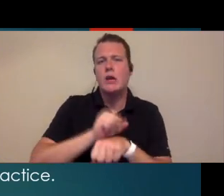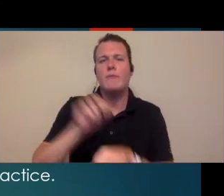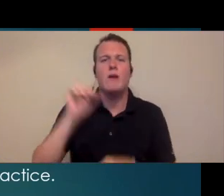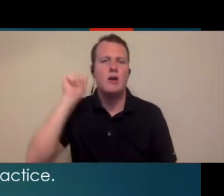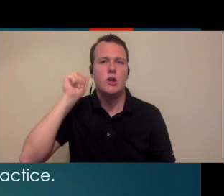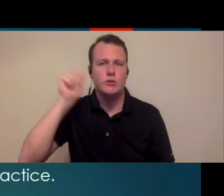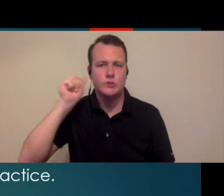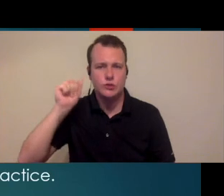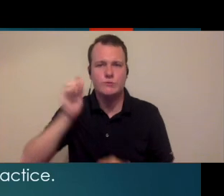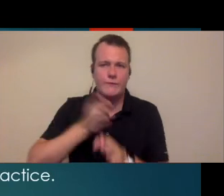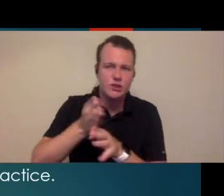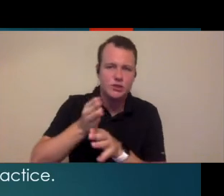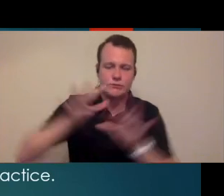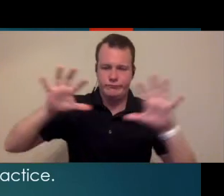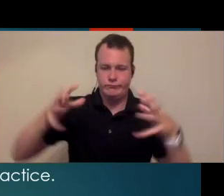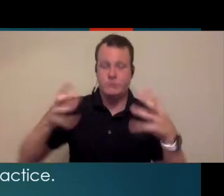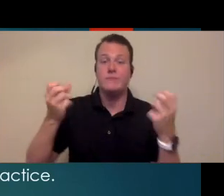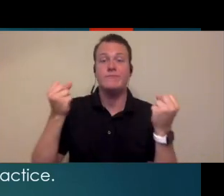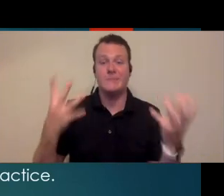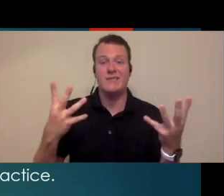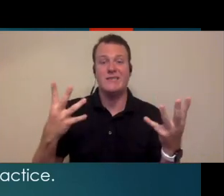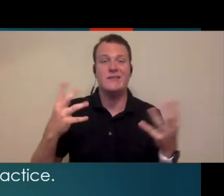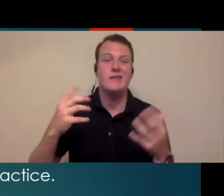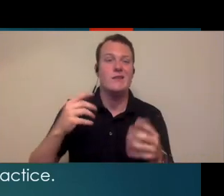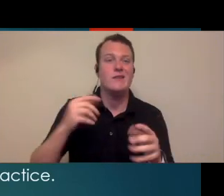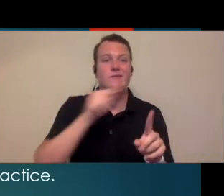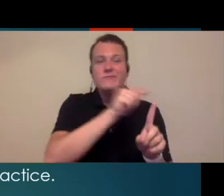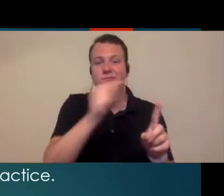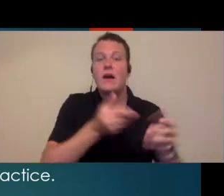all very clearly defined you know right now in audiology there's a lot of places